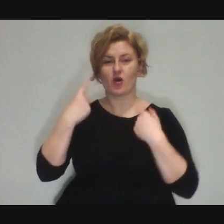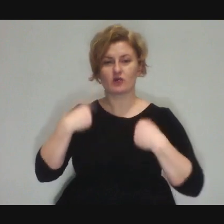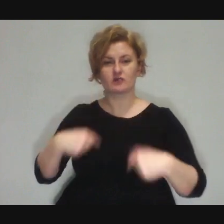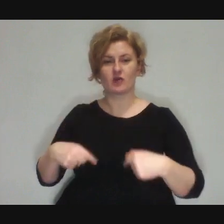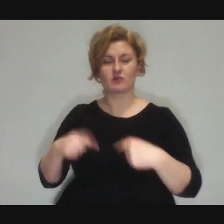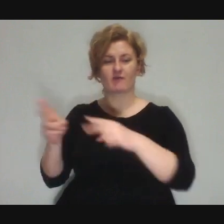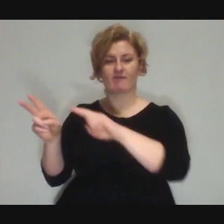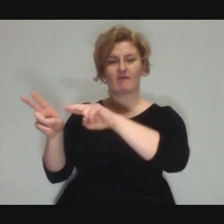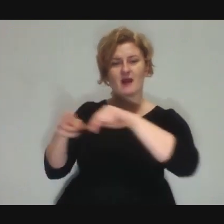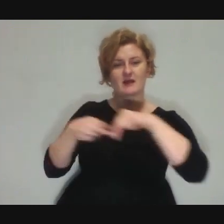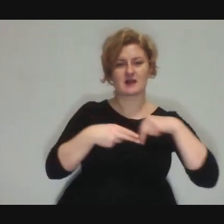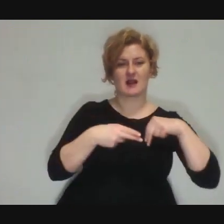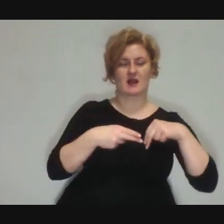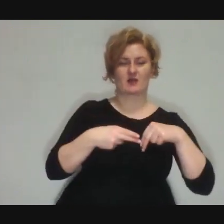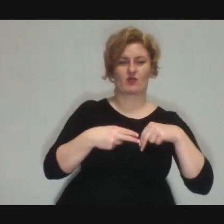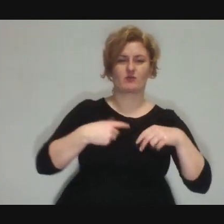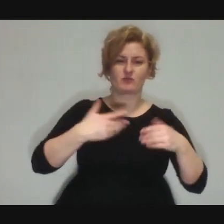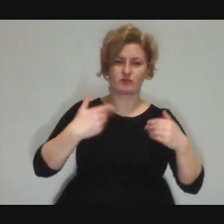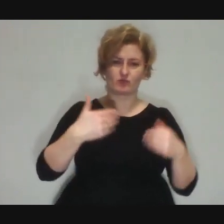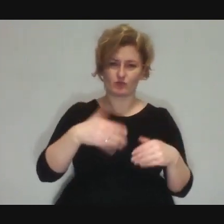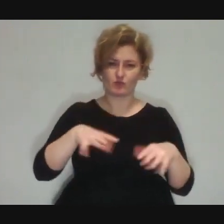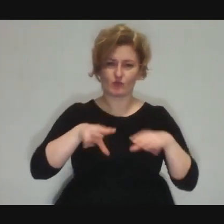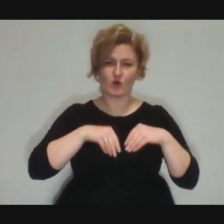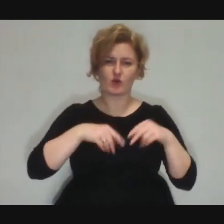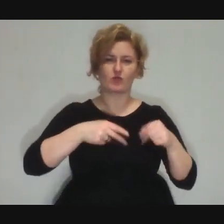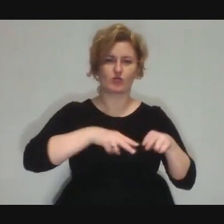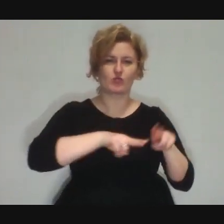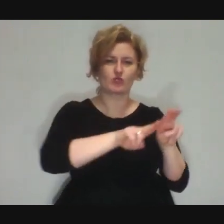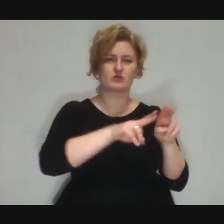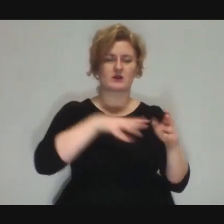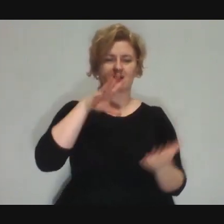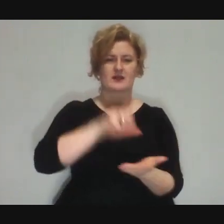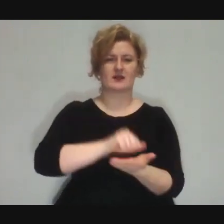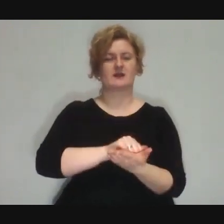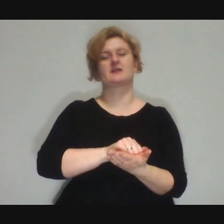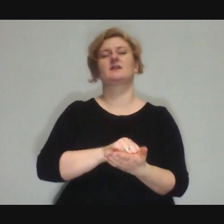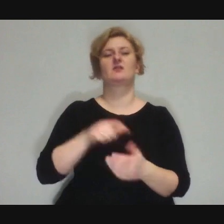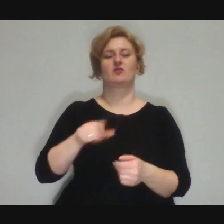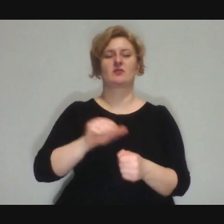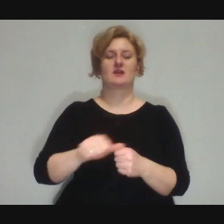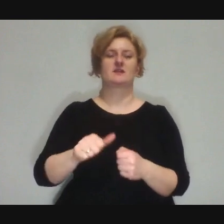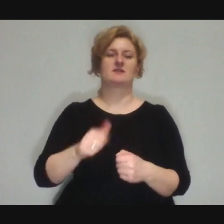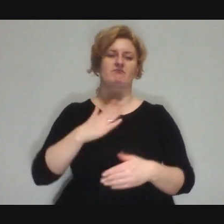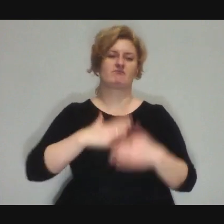well, that is a very, very satisfying moment.